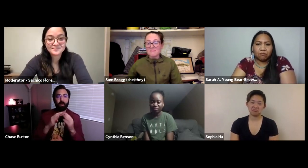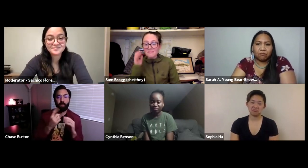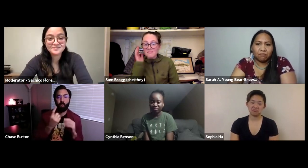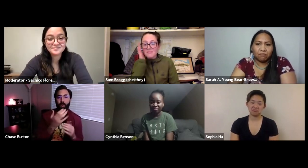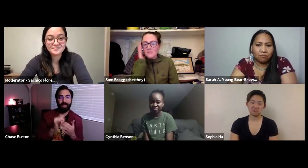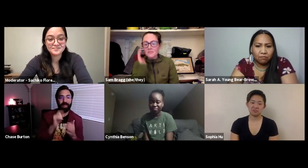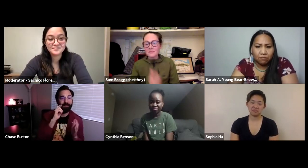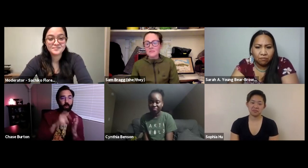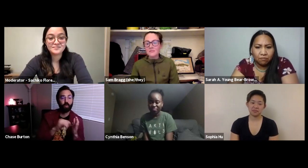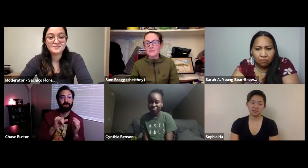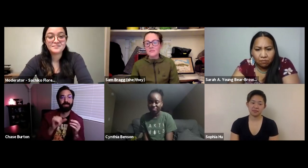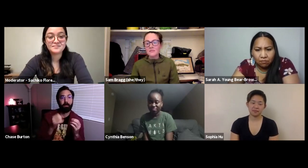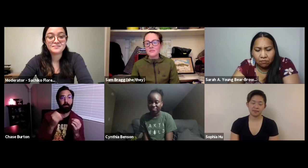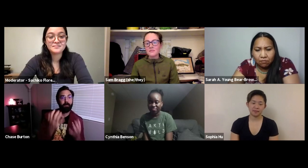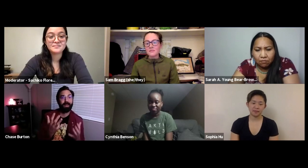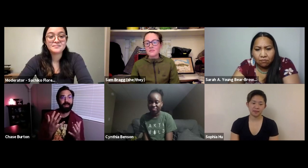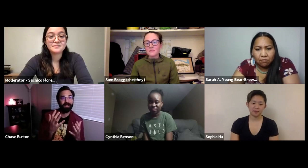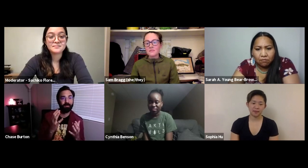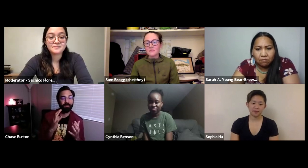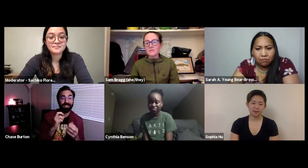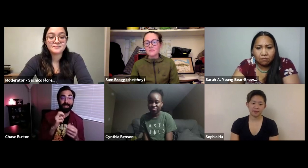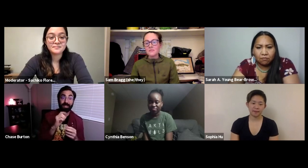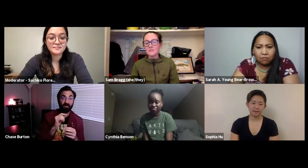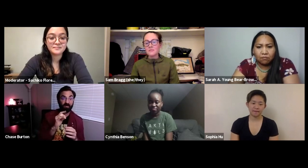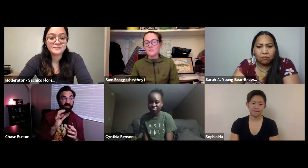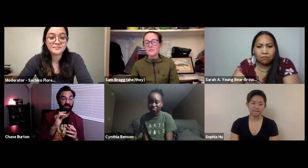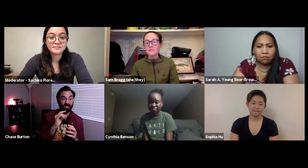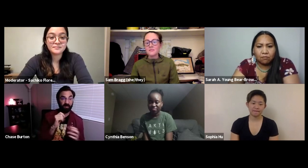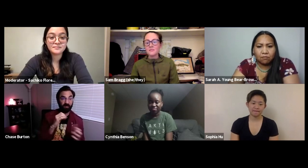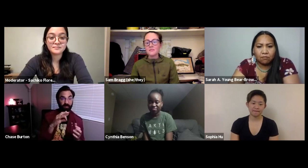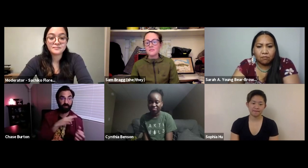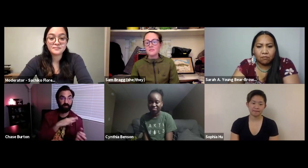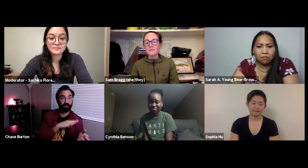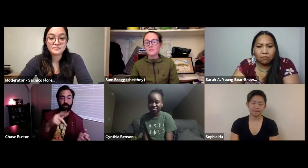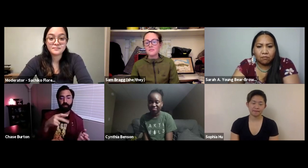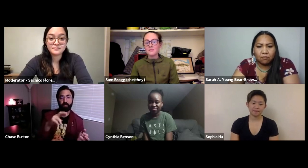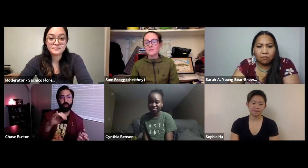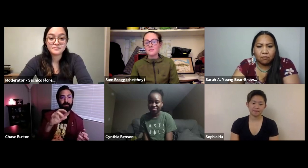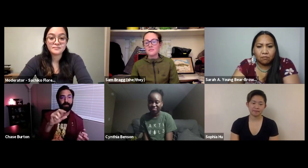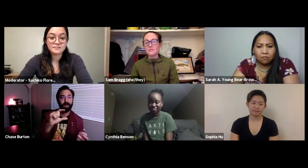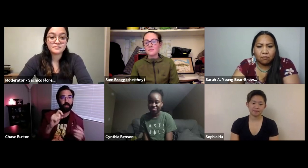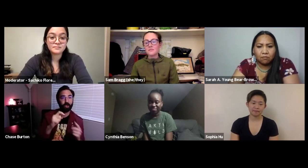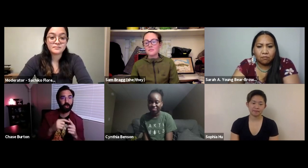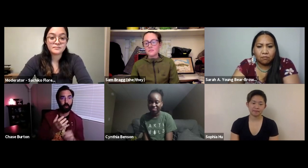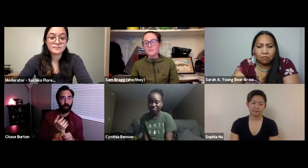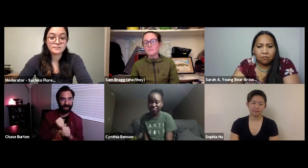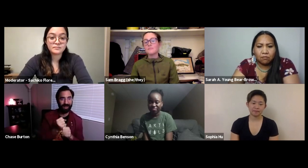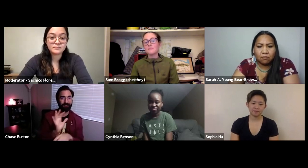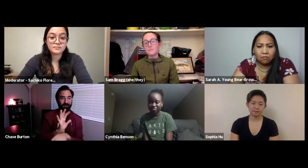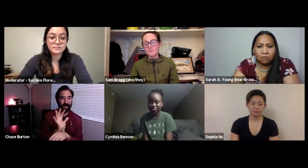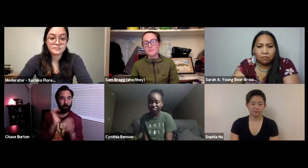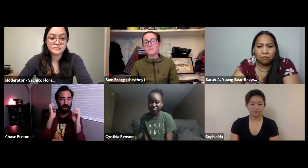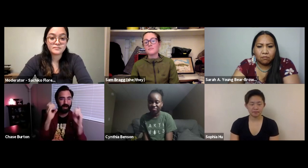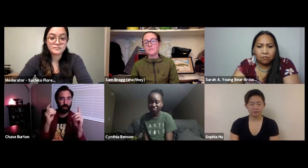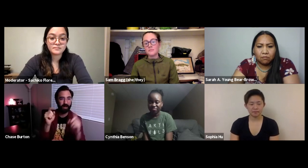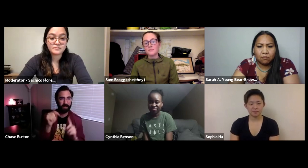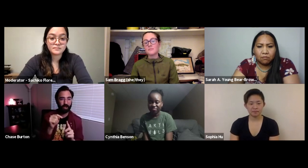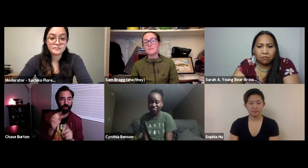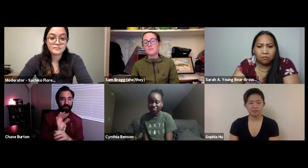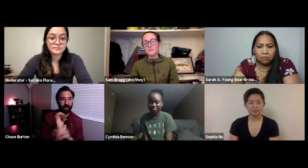Yeah I think in the deaf community I've noticed that there's a lot of privilege